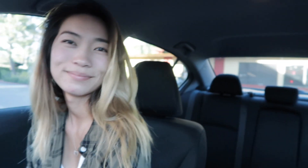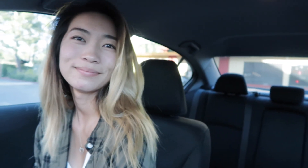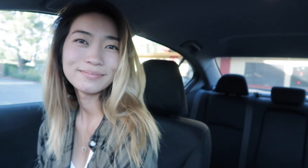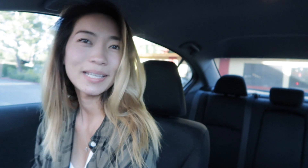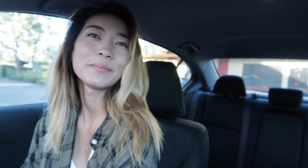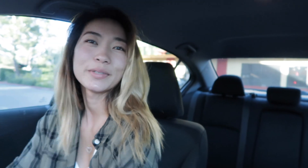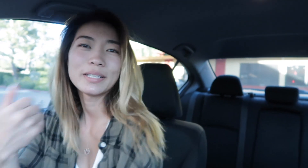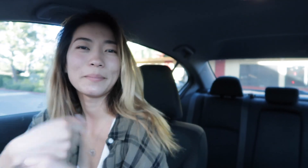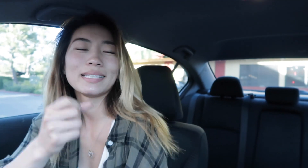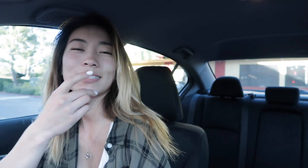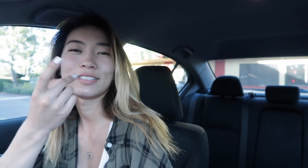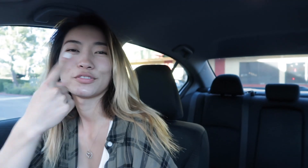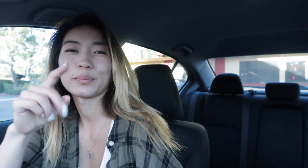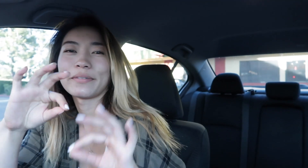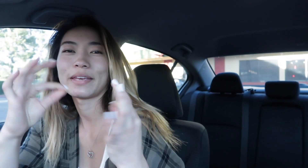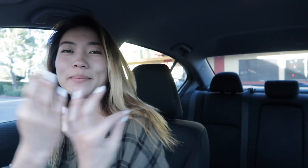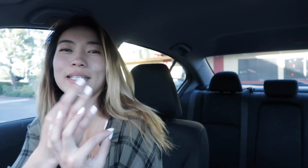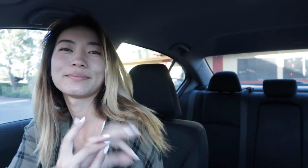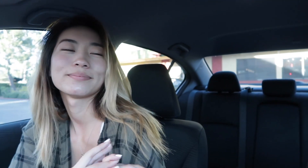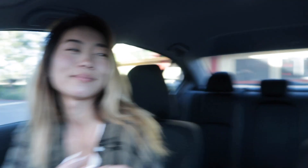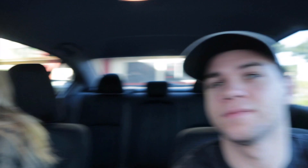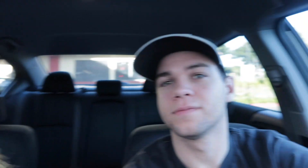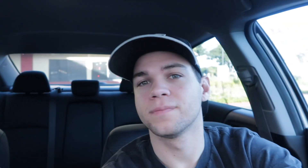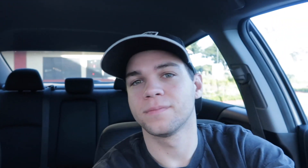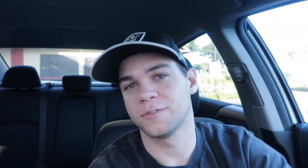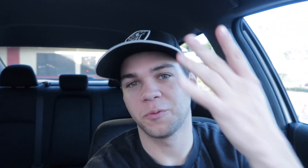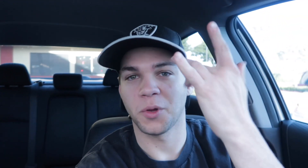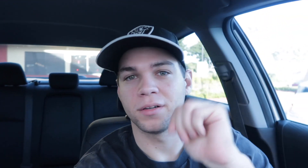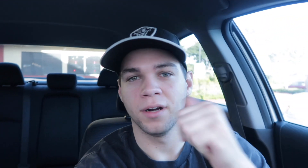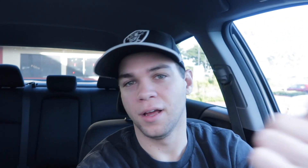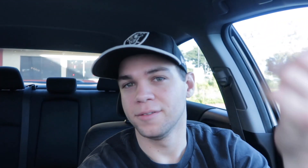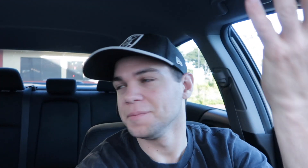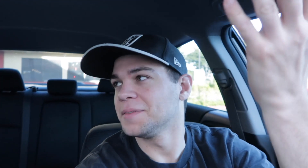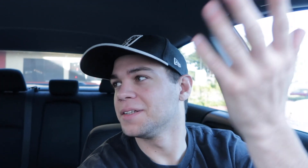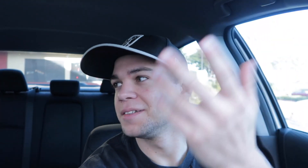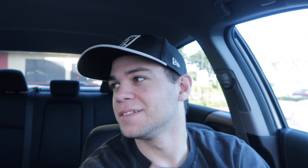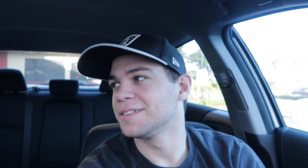yep, we're going to make dinner for my family Why not!